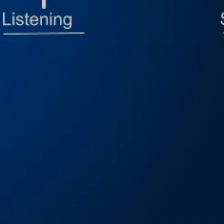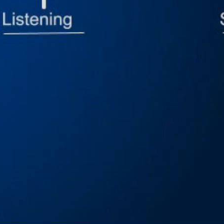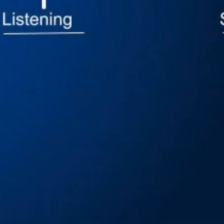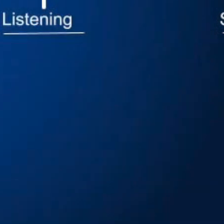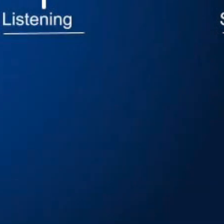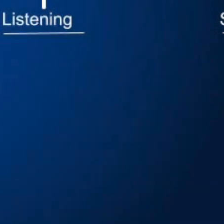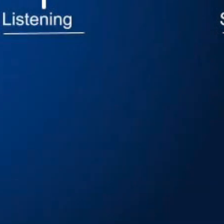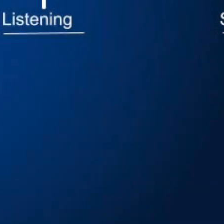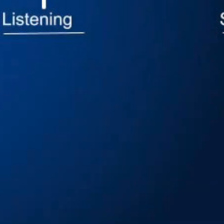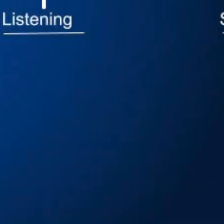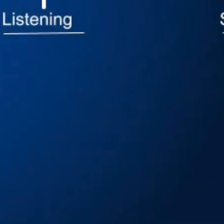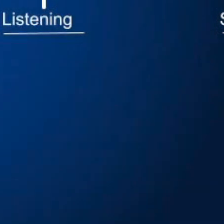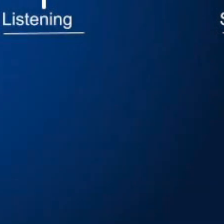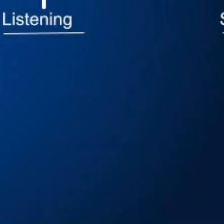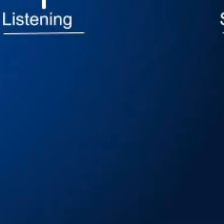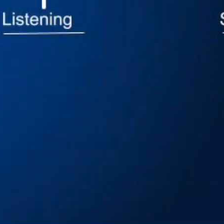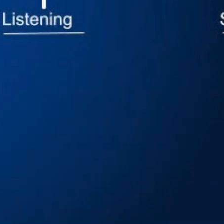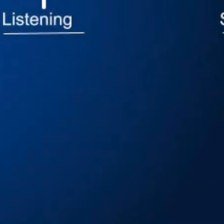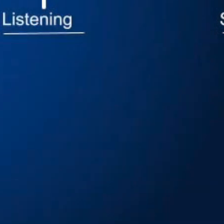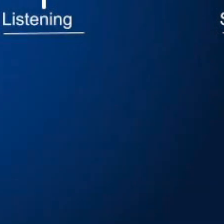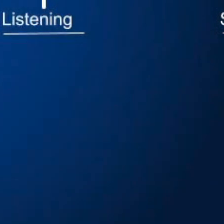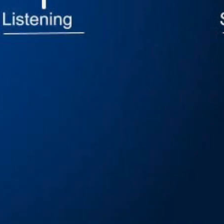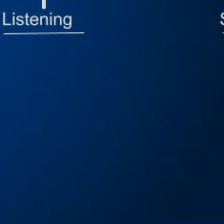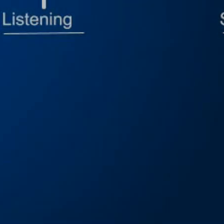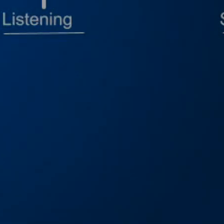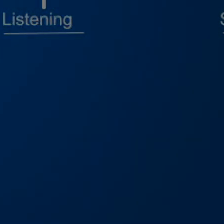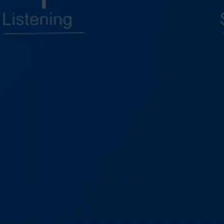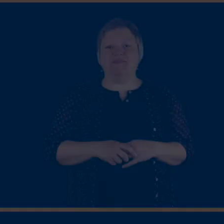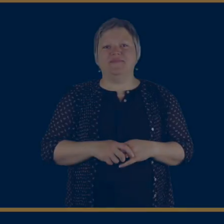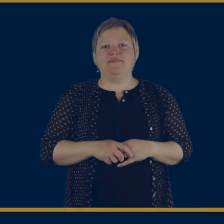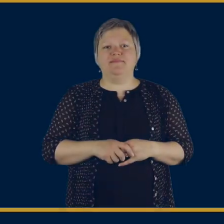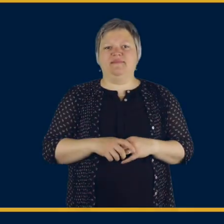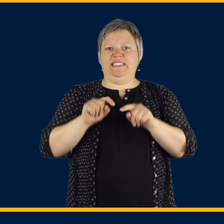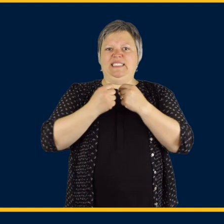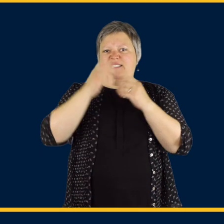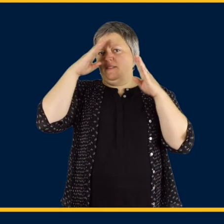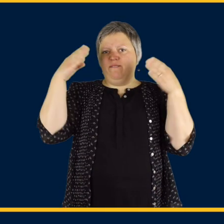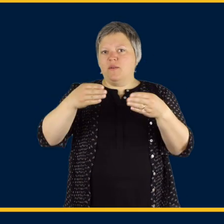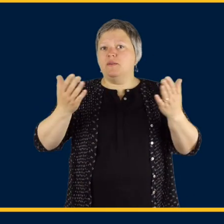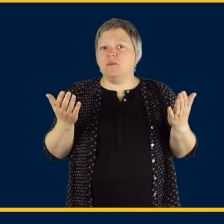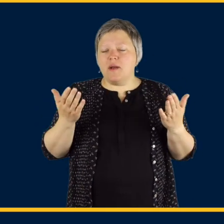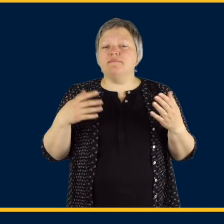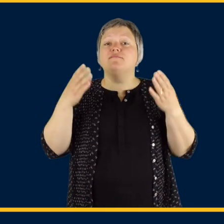So, what do we focus on as the team?